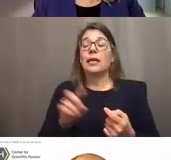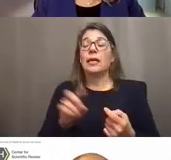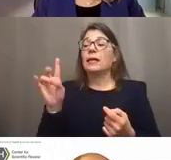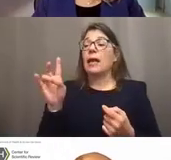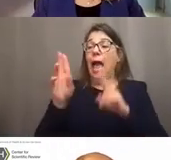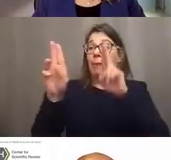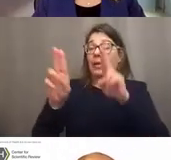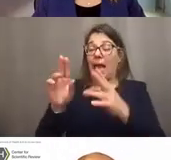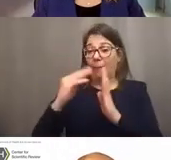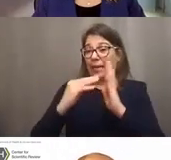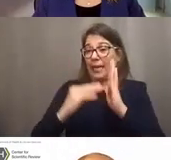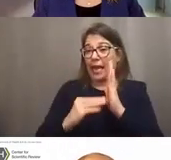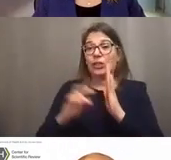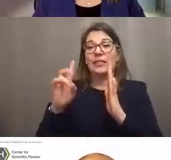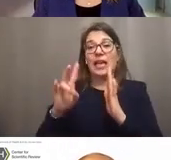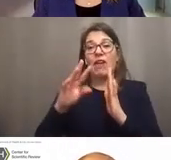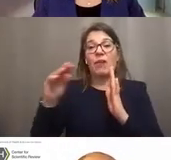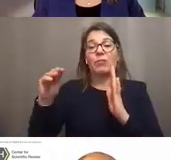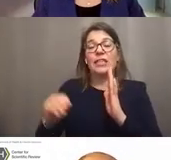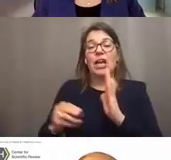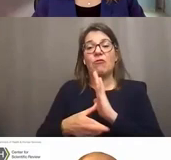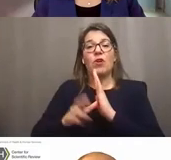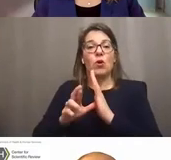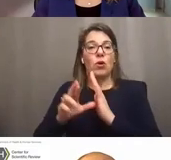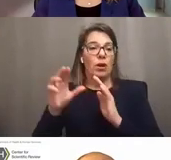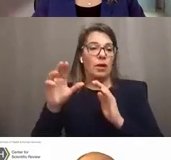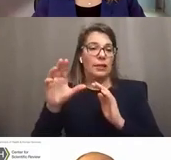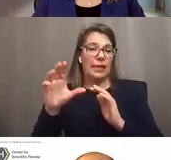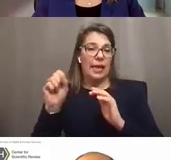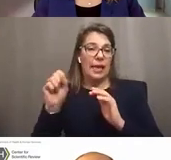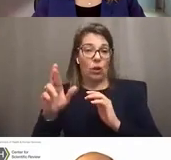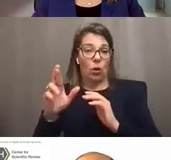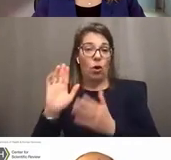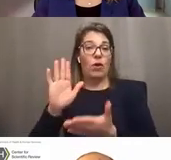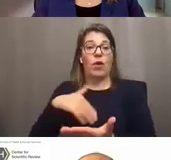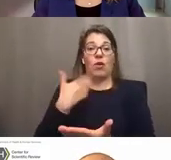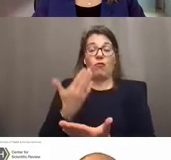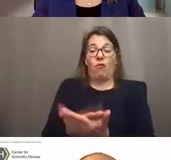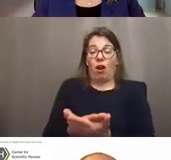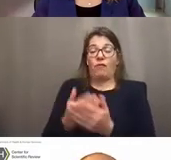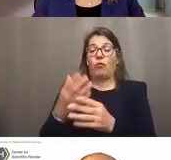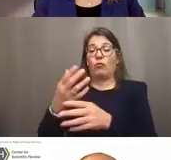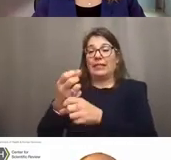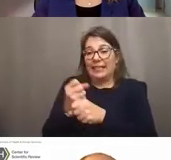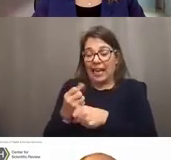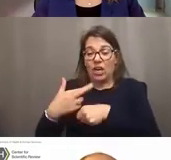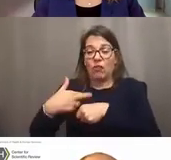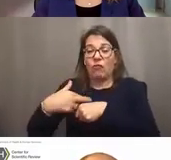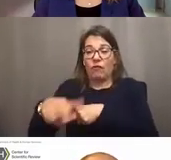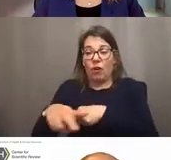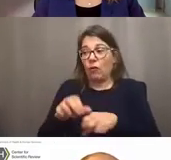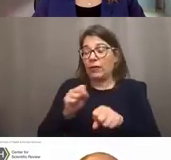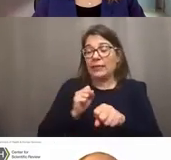are reviewed at CSR. The rough path is that they come into the Division of Receipt and Referral, and our staff then pass them onto the chief